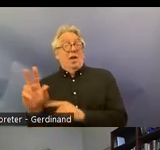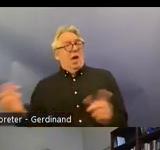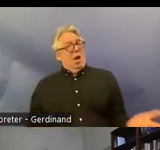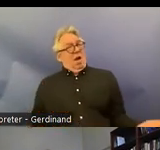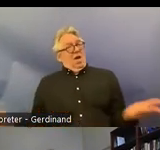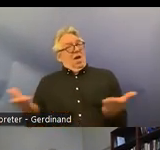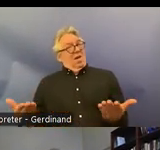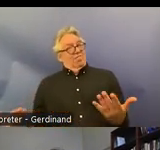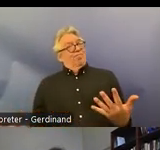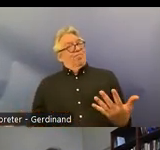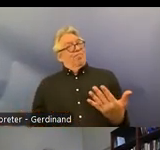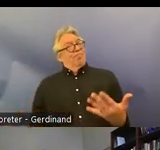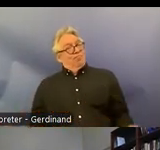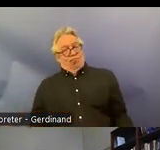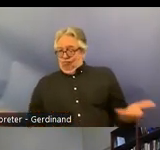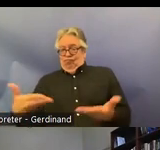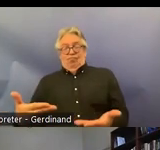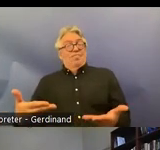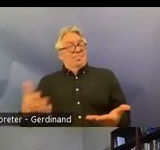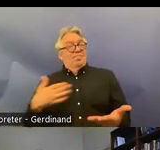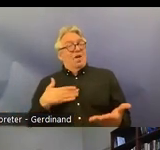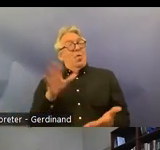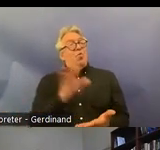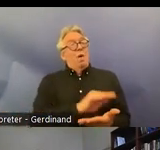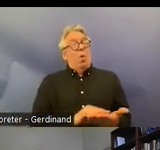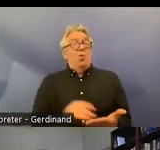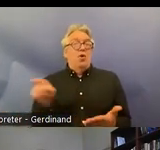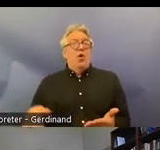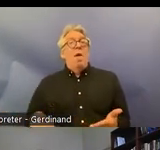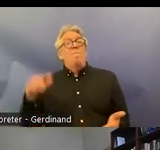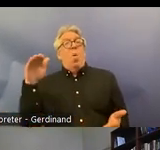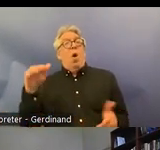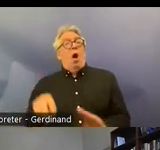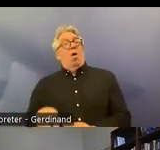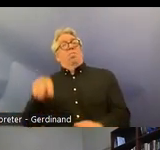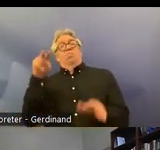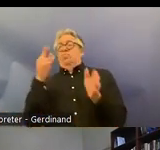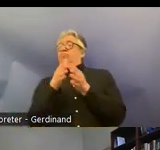committee's report they had a much wider approach than we did the committee